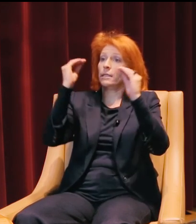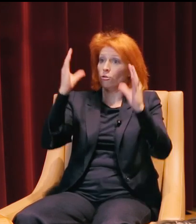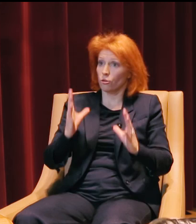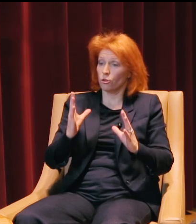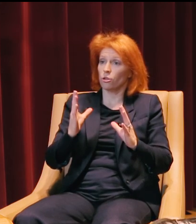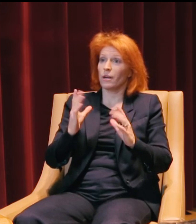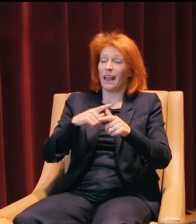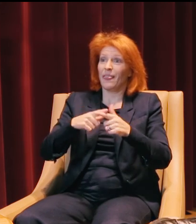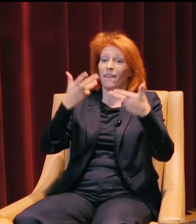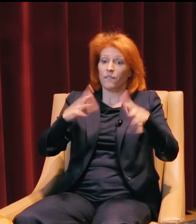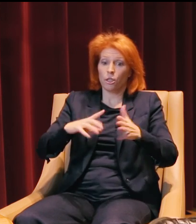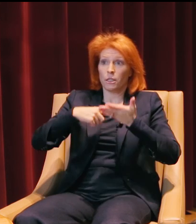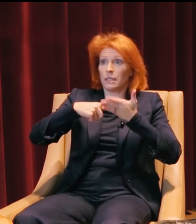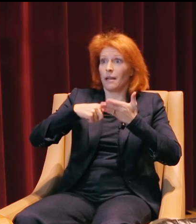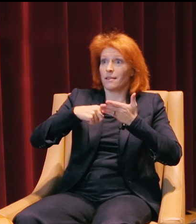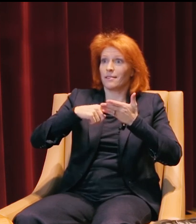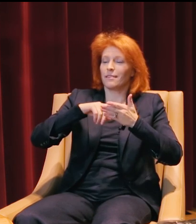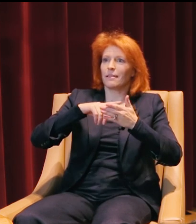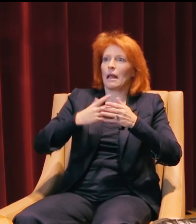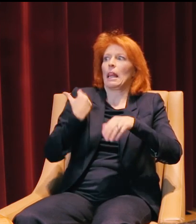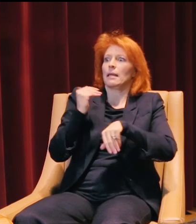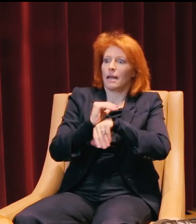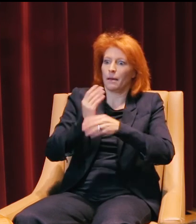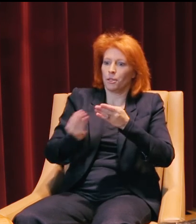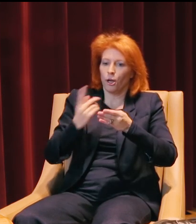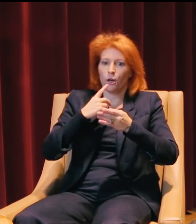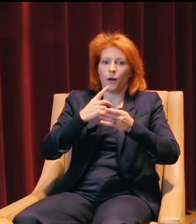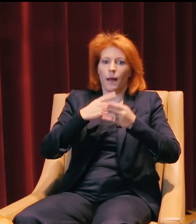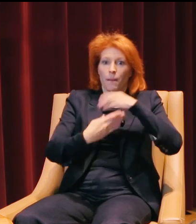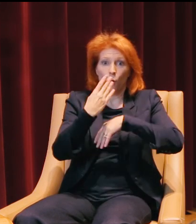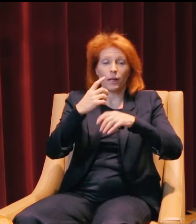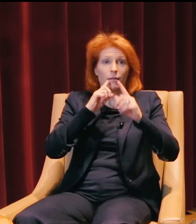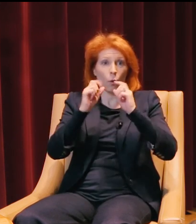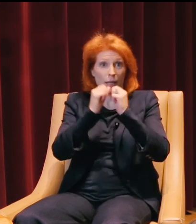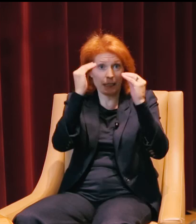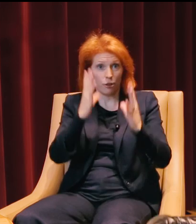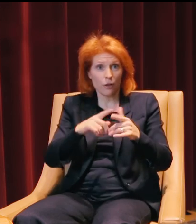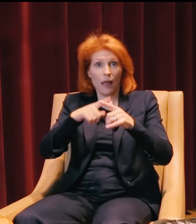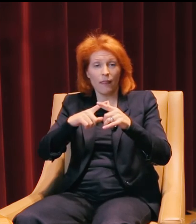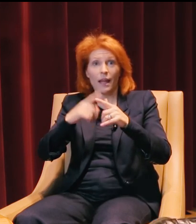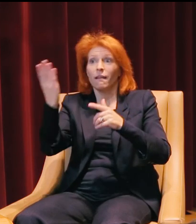And right after you discuss all the last night's material and the morning's reading with the teacher, you're presented with new topics